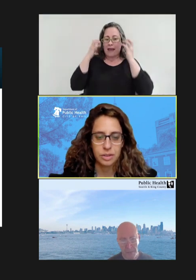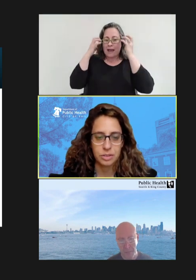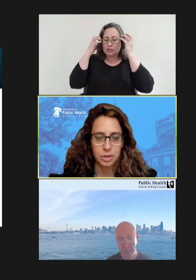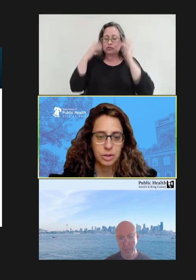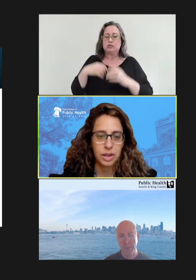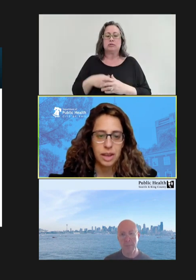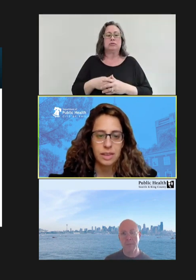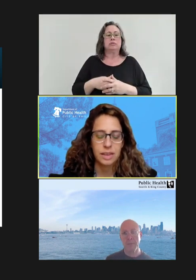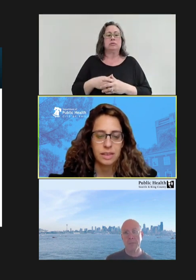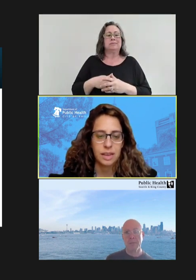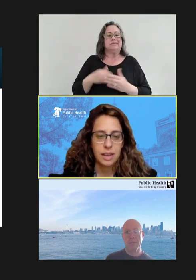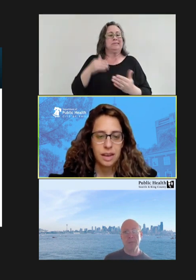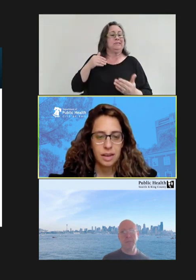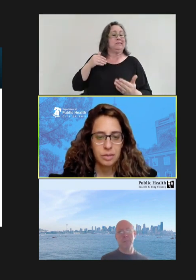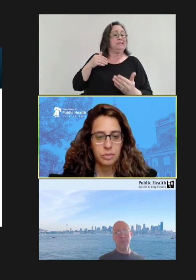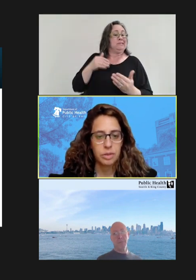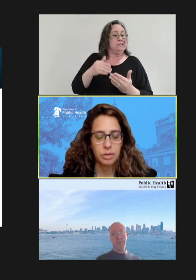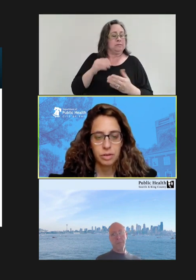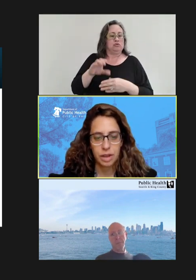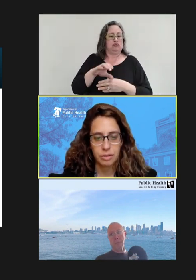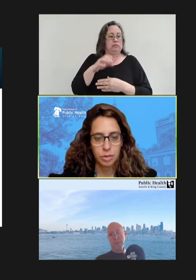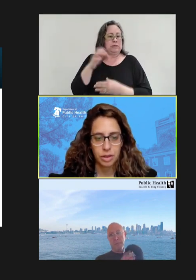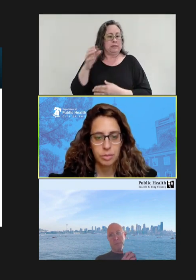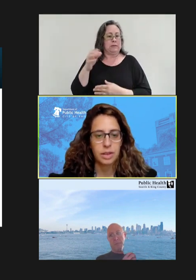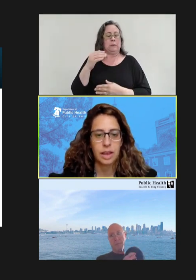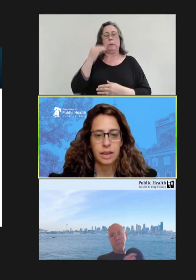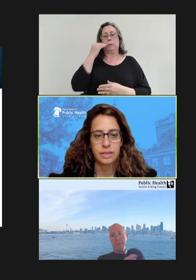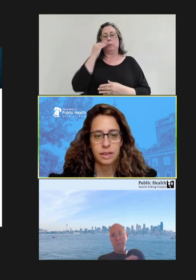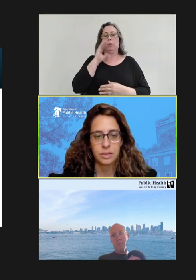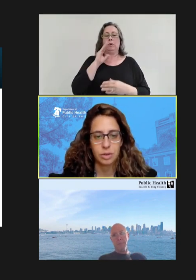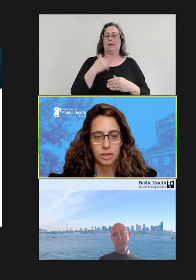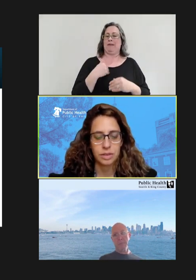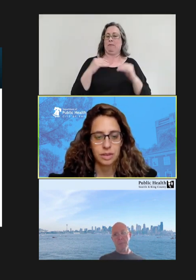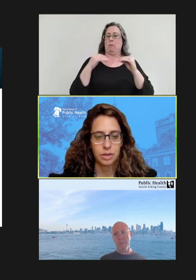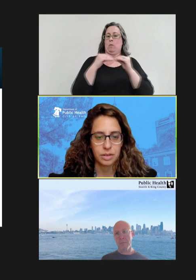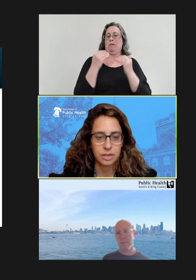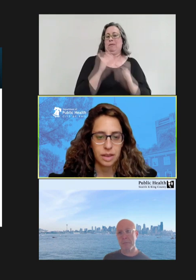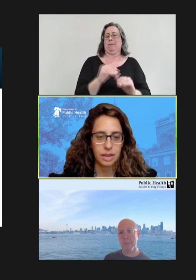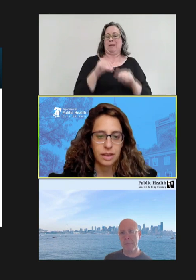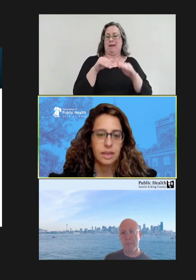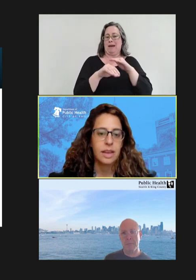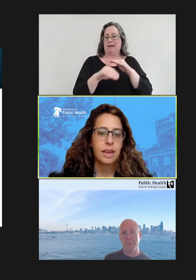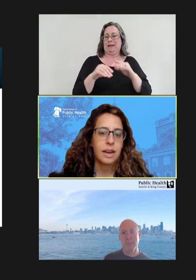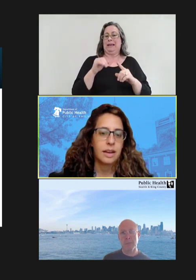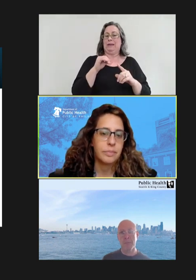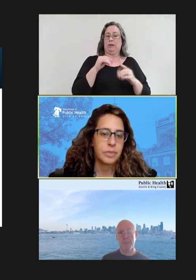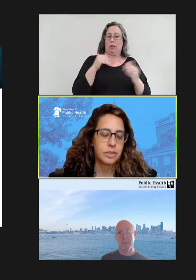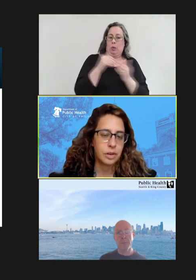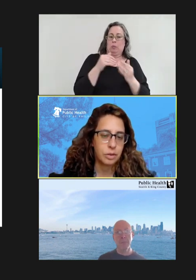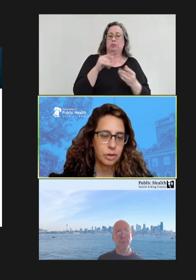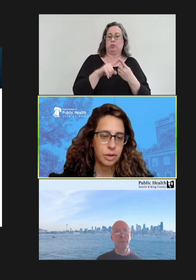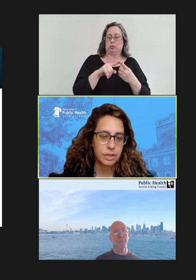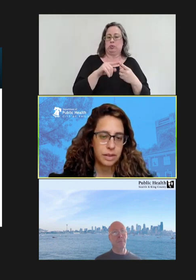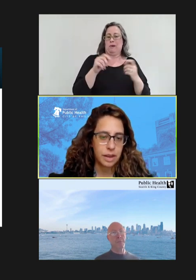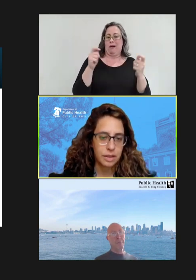Christmas weekend and knew we would have more limited access once that hit. So, we sent out a